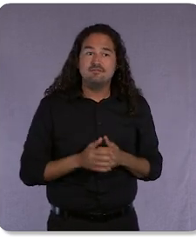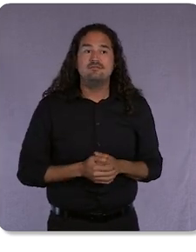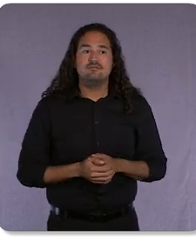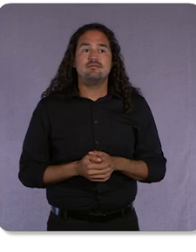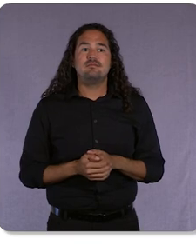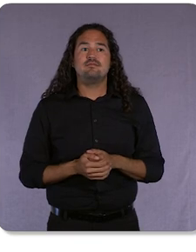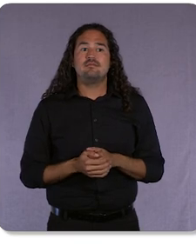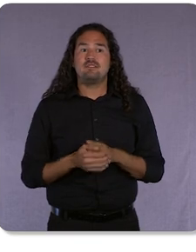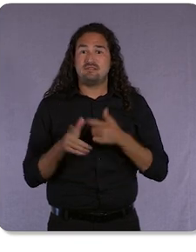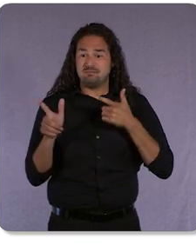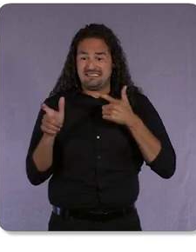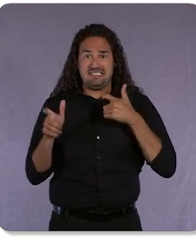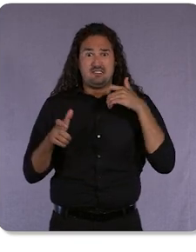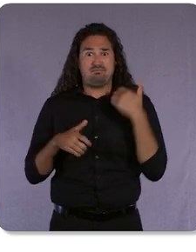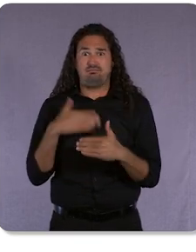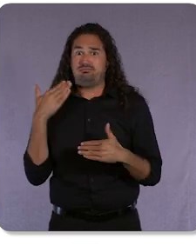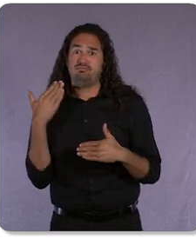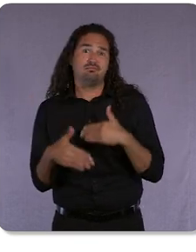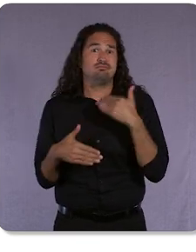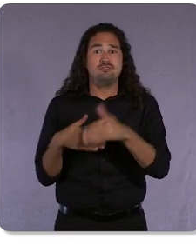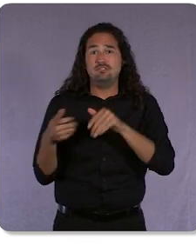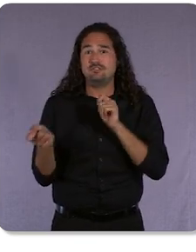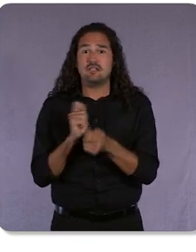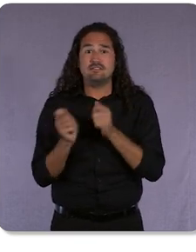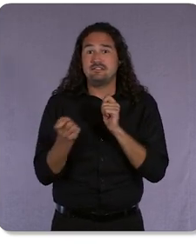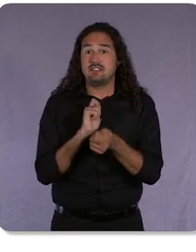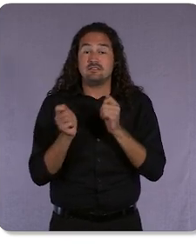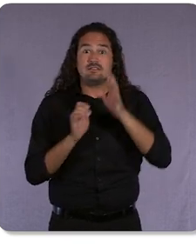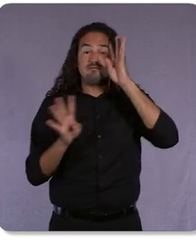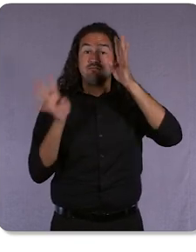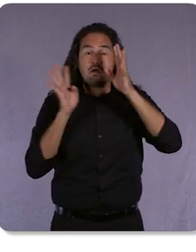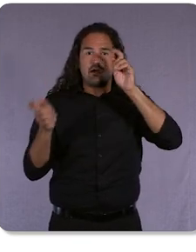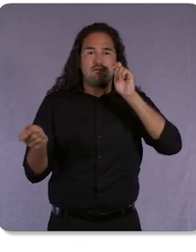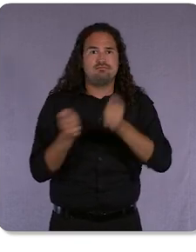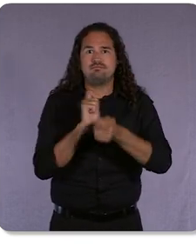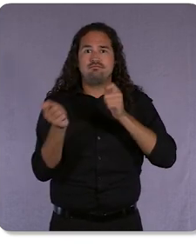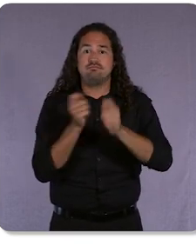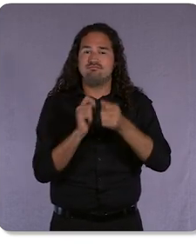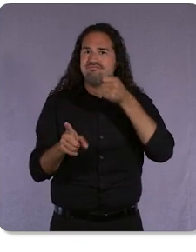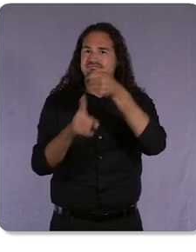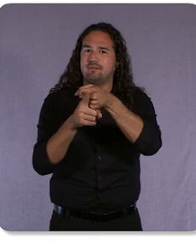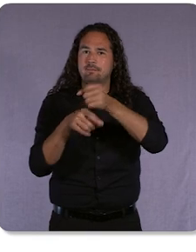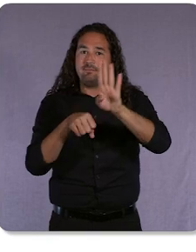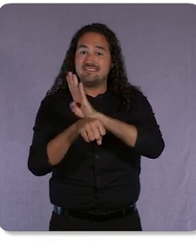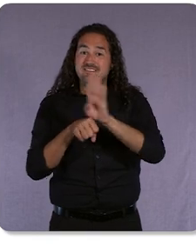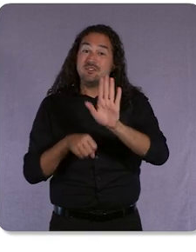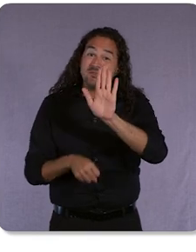to completely transform a business - including yours! So whether you’re here with us in person,